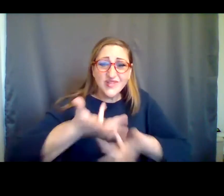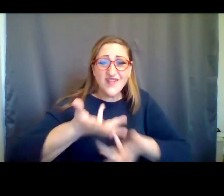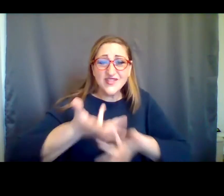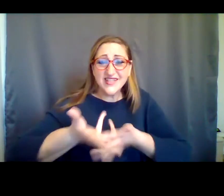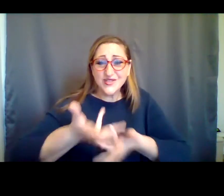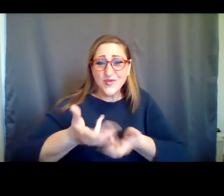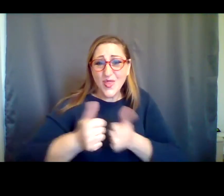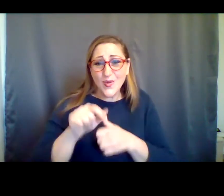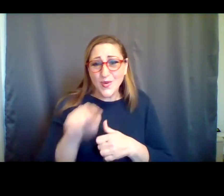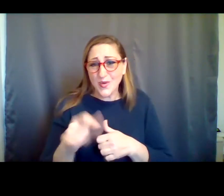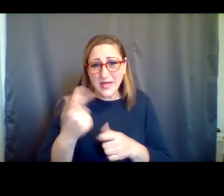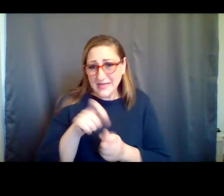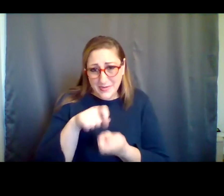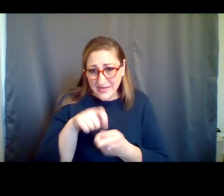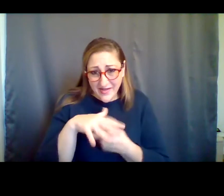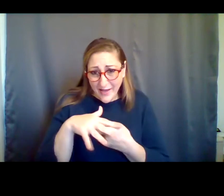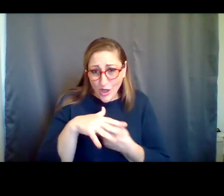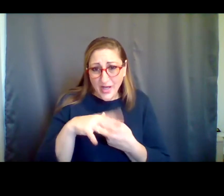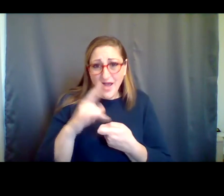or your colleagues in more